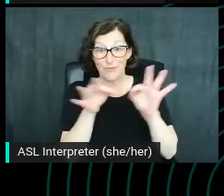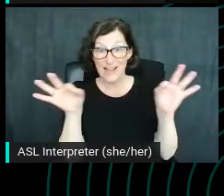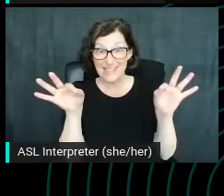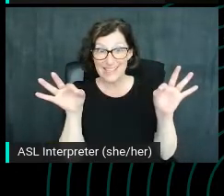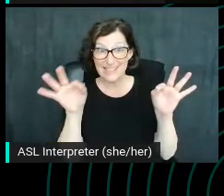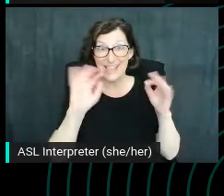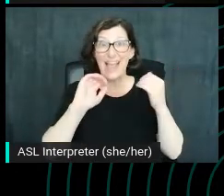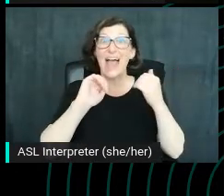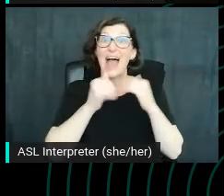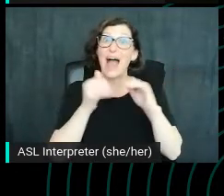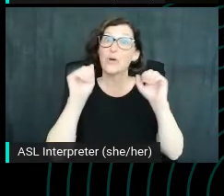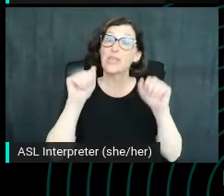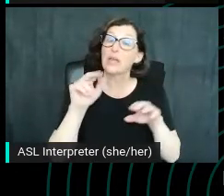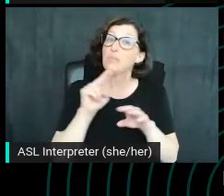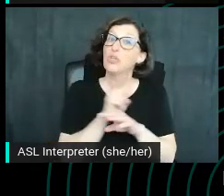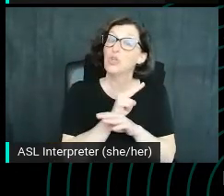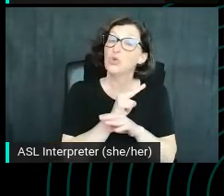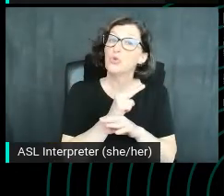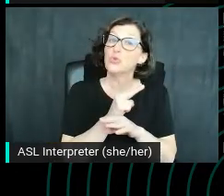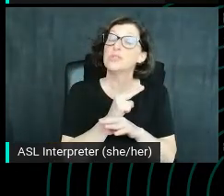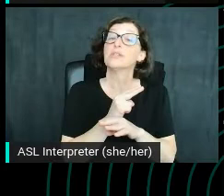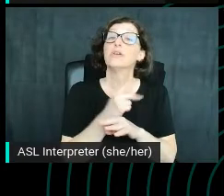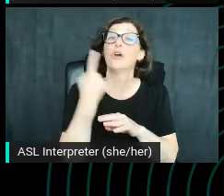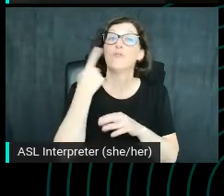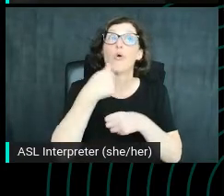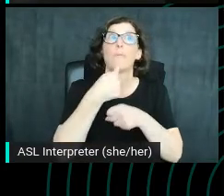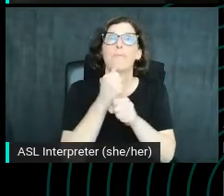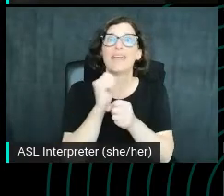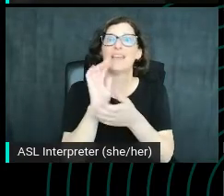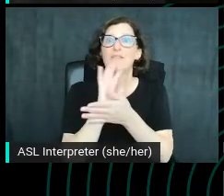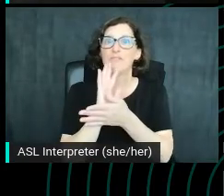can be used in video creation, you know, creating a video of